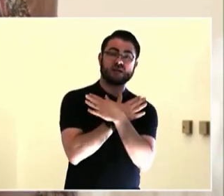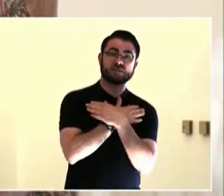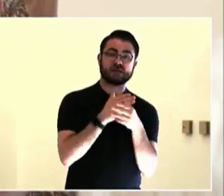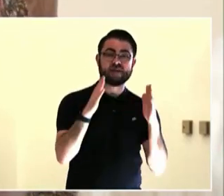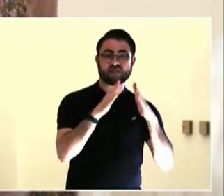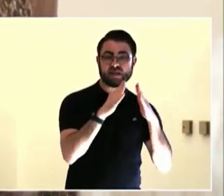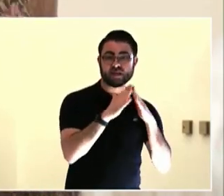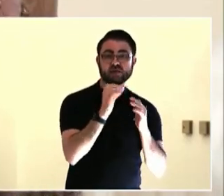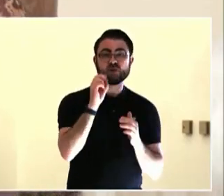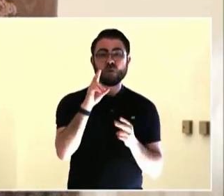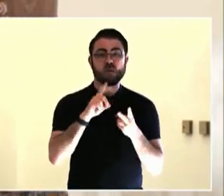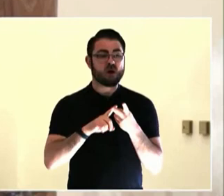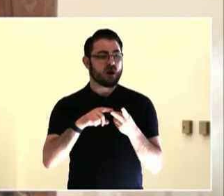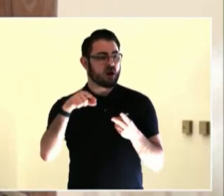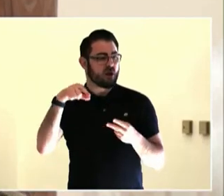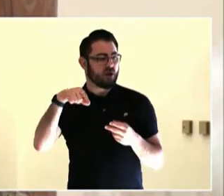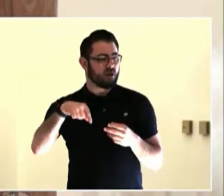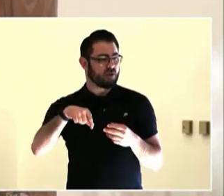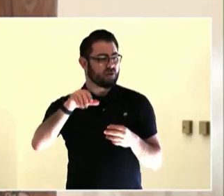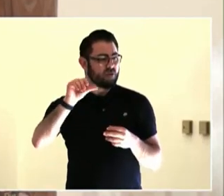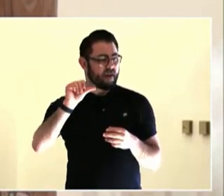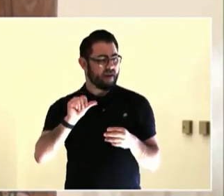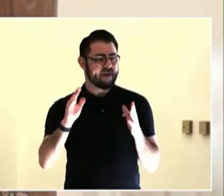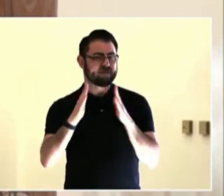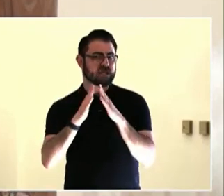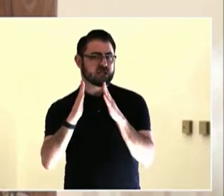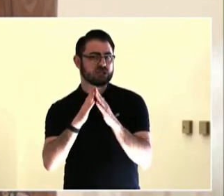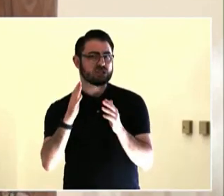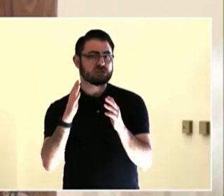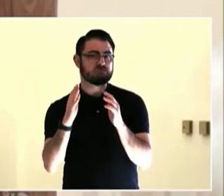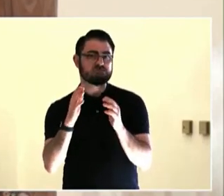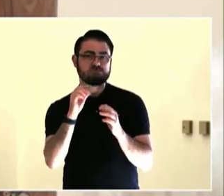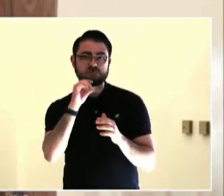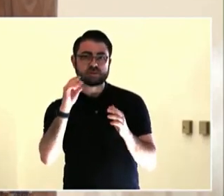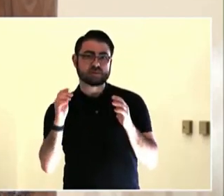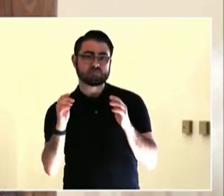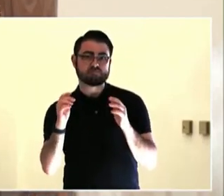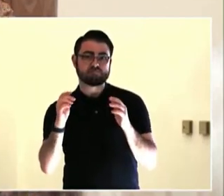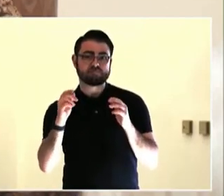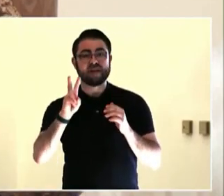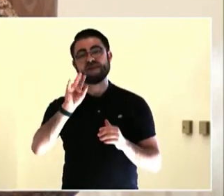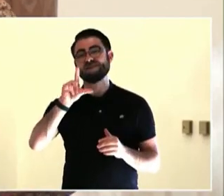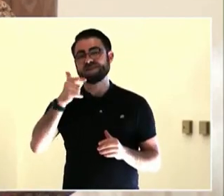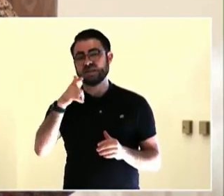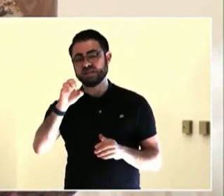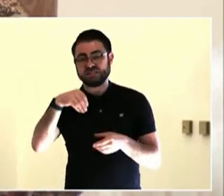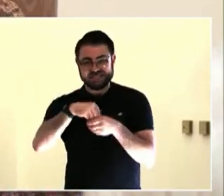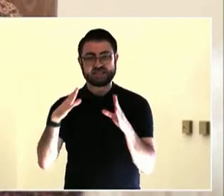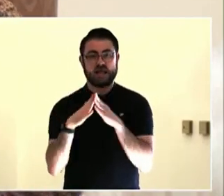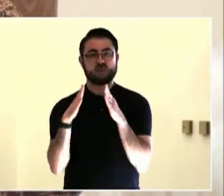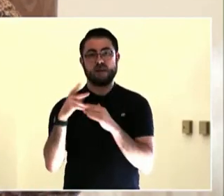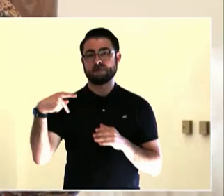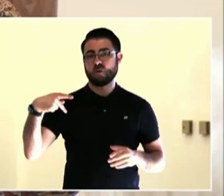streets. The first priority, get people a place to go to the bathroom. That was difficult, which I find to be kind of unusual.